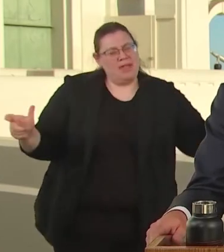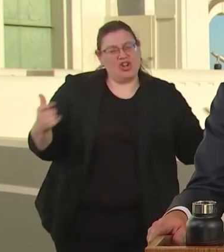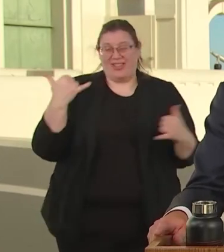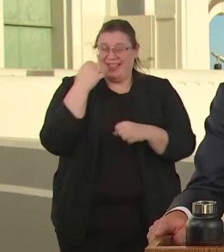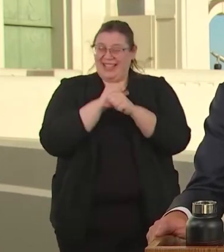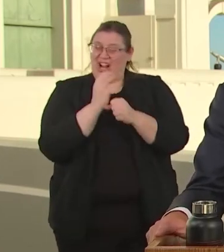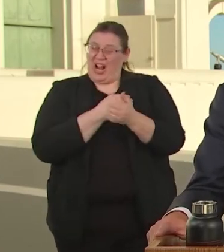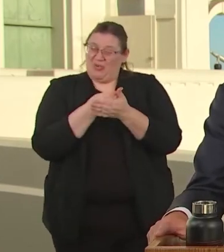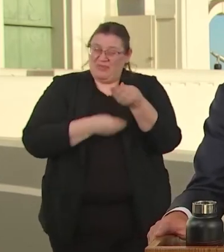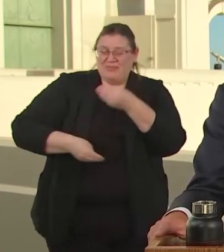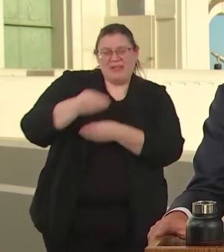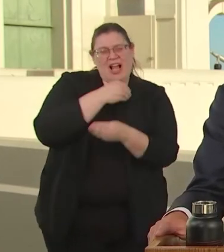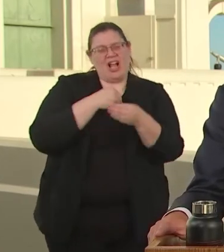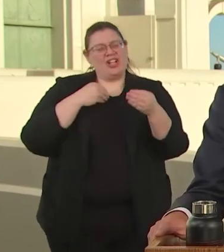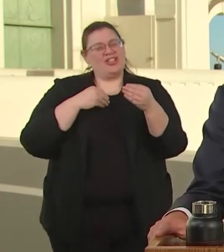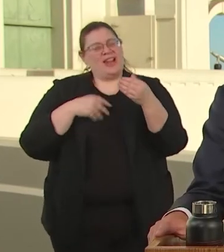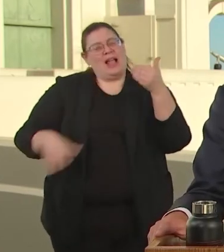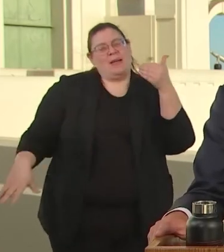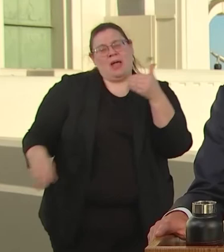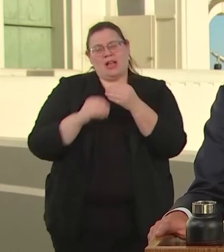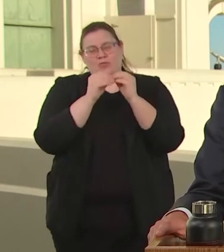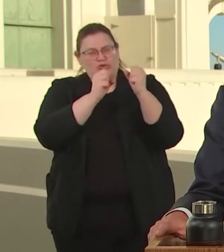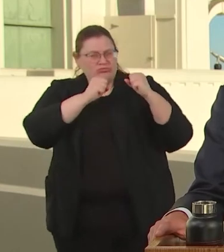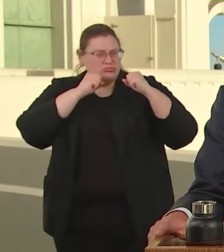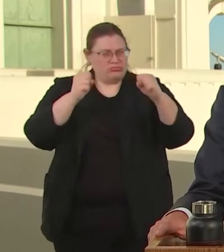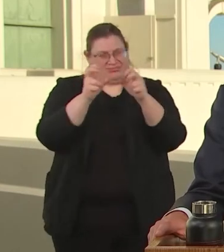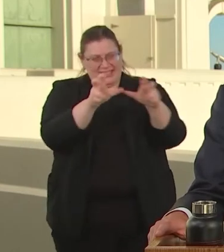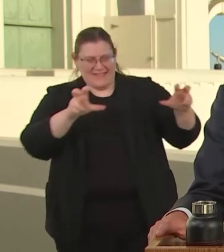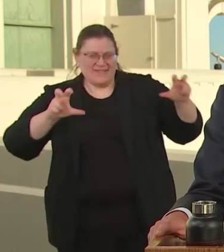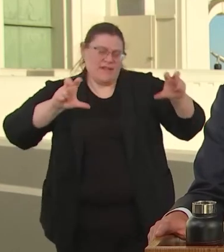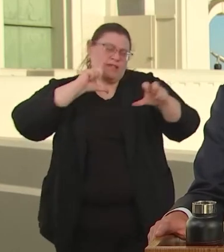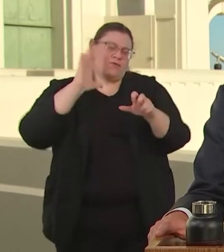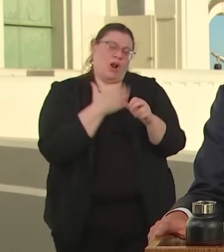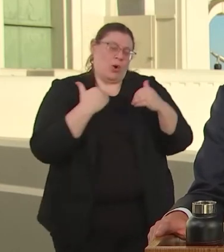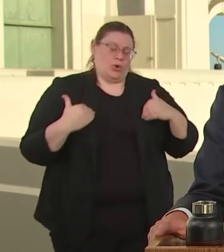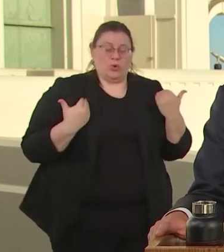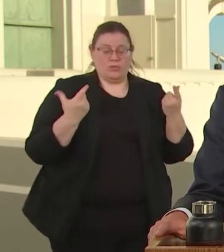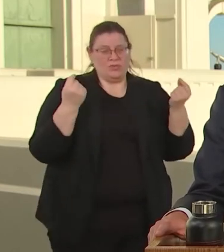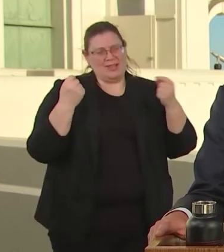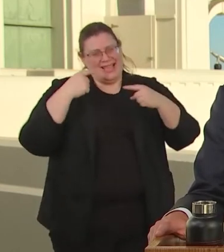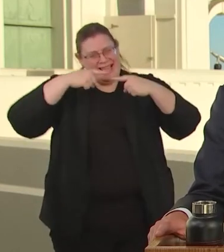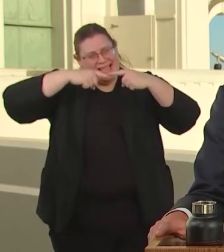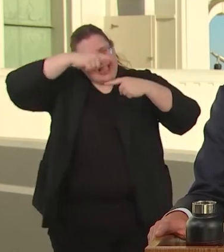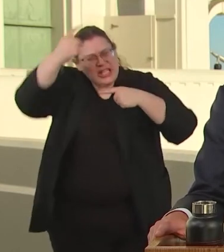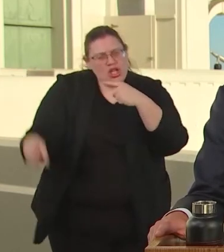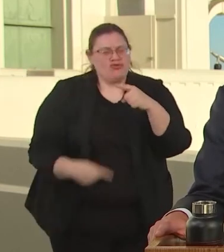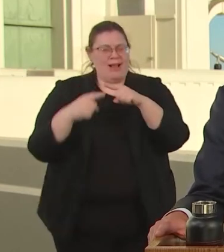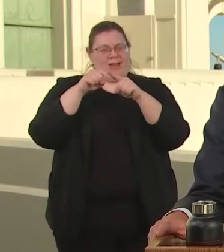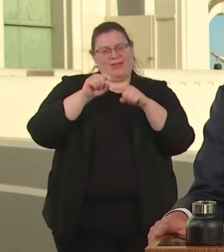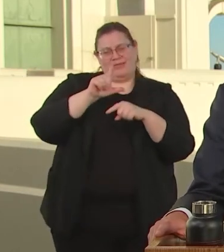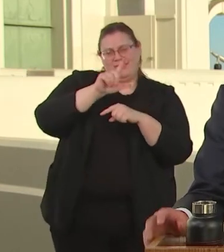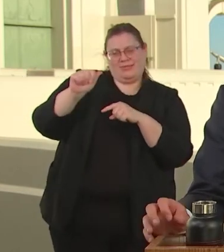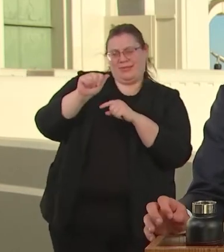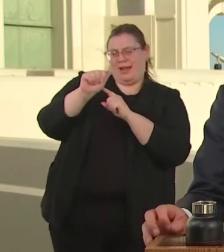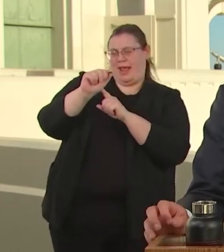A STRONGER INVESTMENT WITH OUR YOUTH WITH A NEW YEAR-ROUND ANGELINO CORE, COMMITTING 5